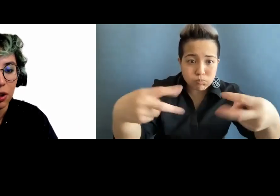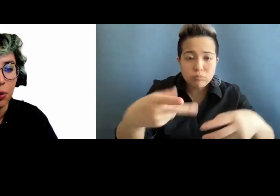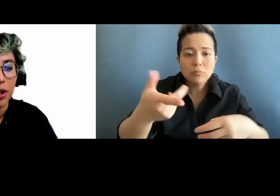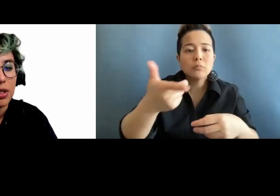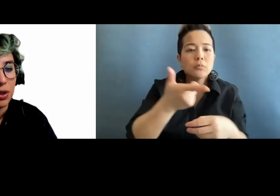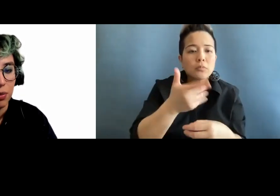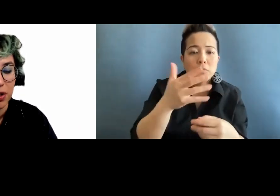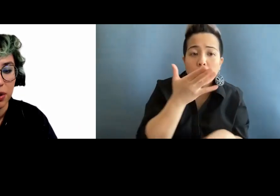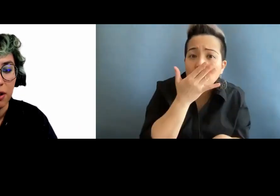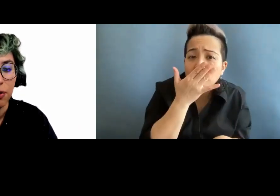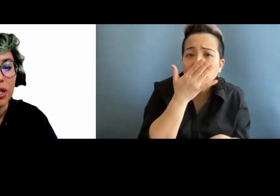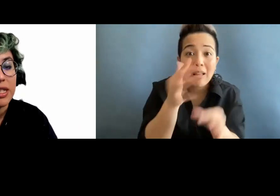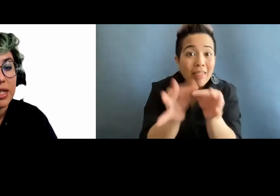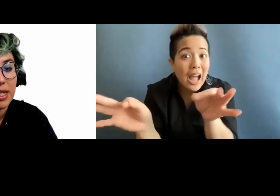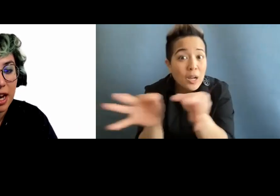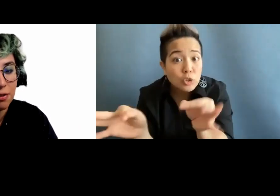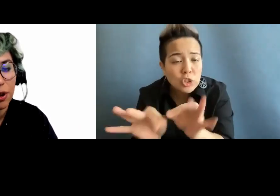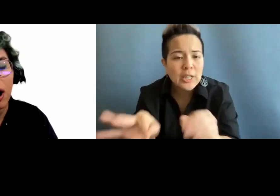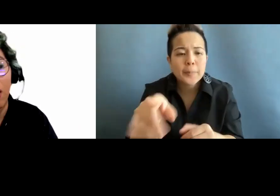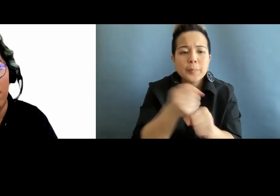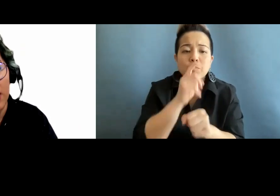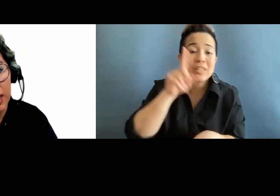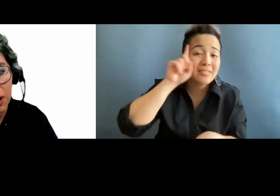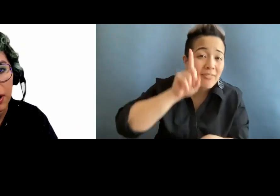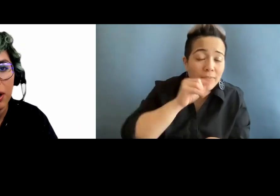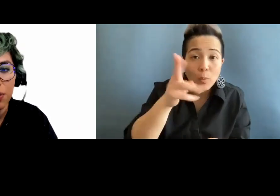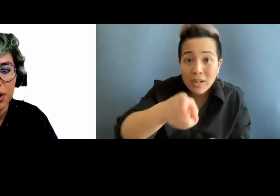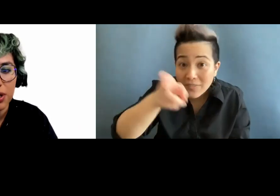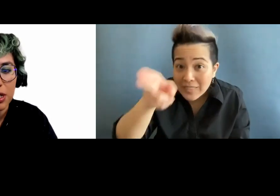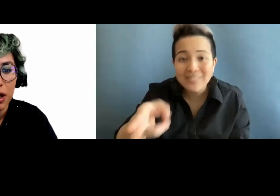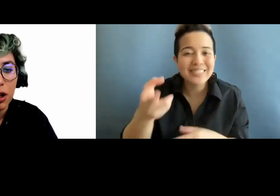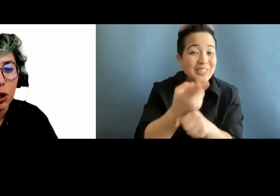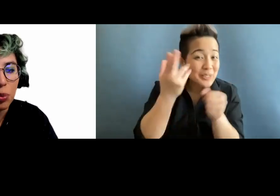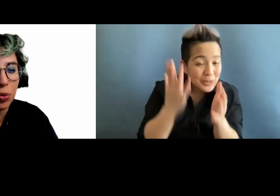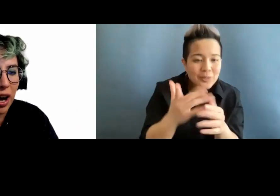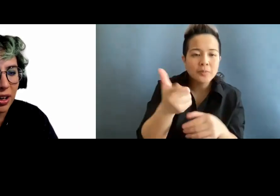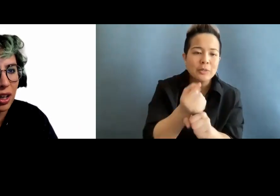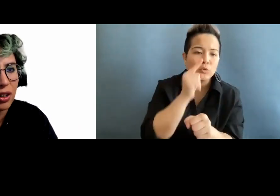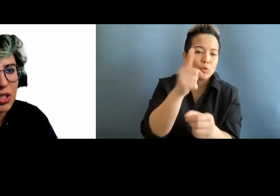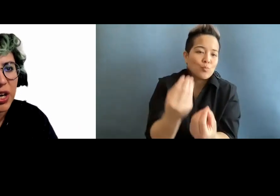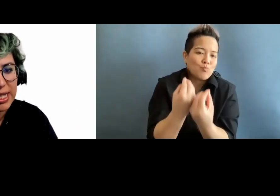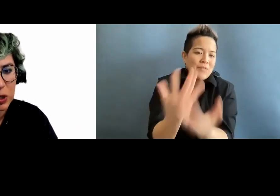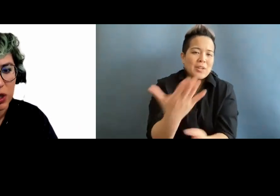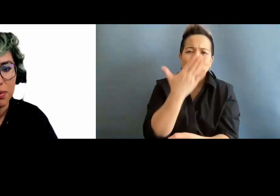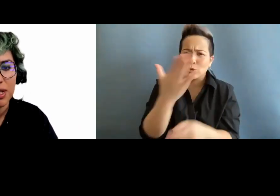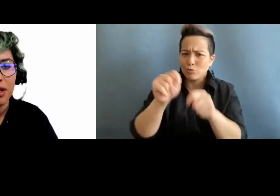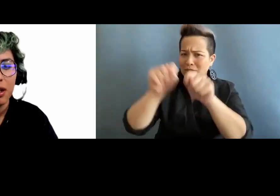You want to make sure that for deaf or hard of hearing users, you provide a good transcript